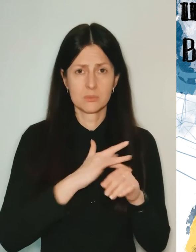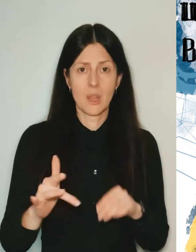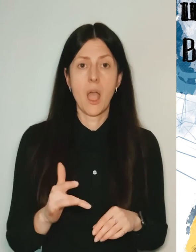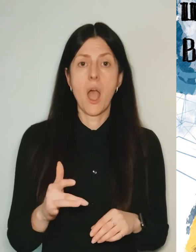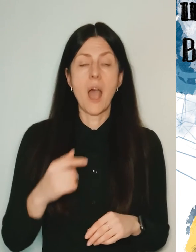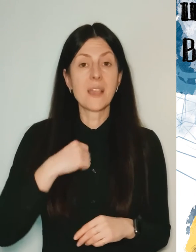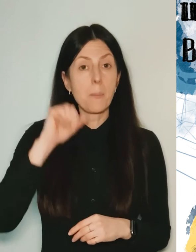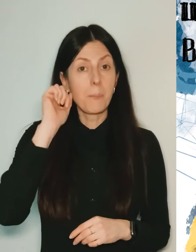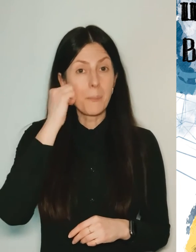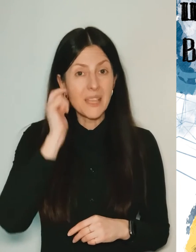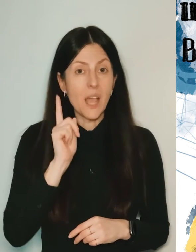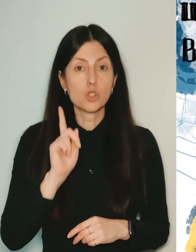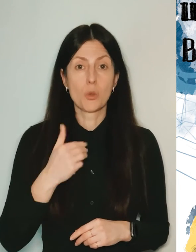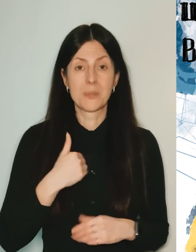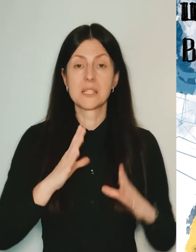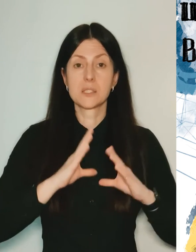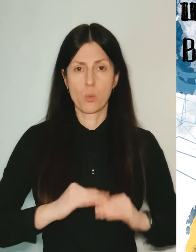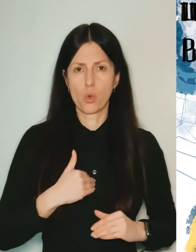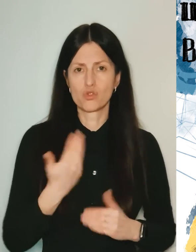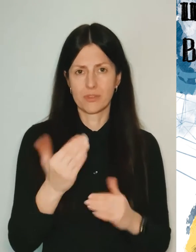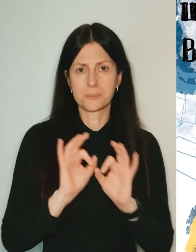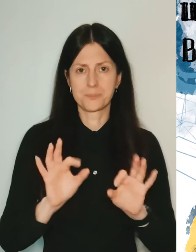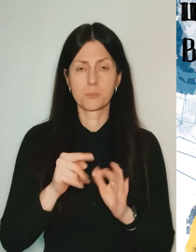I remember what calmed me down then, and I want to share it with you.